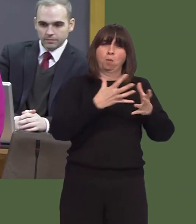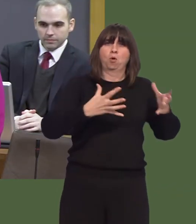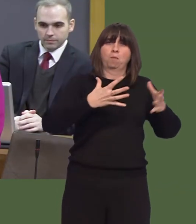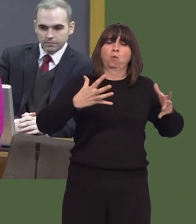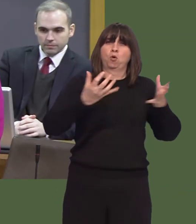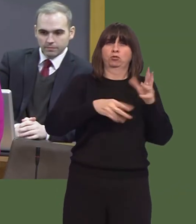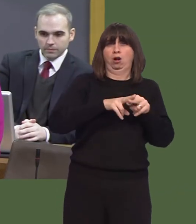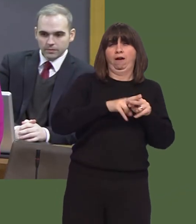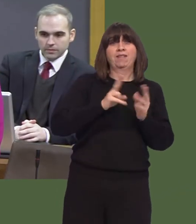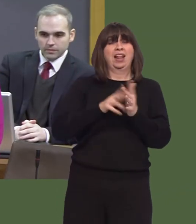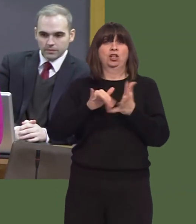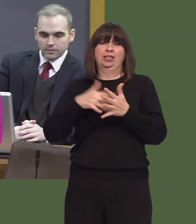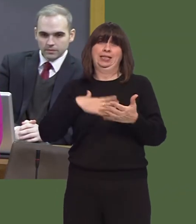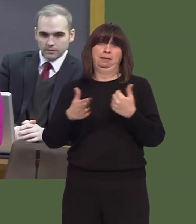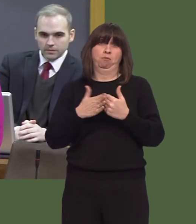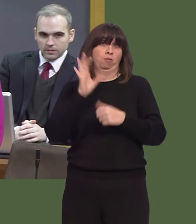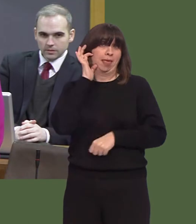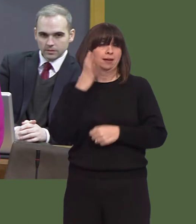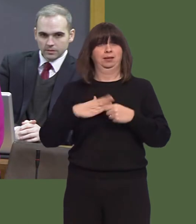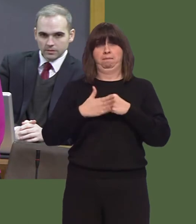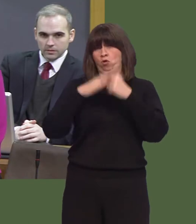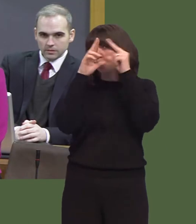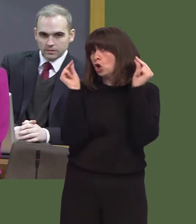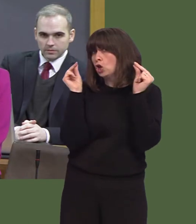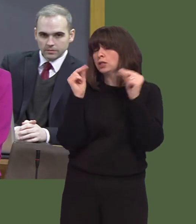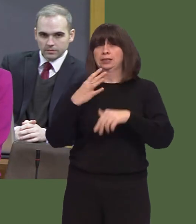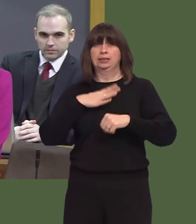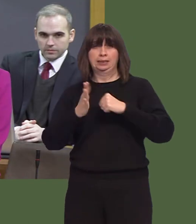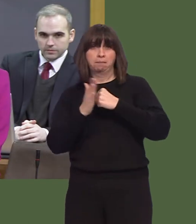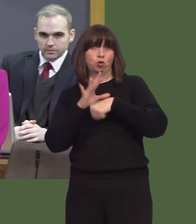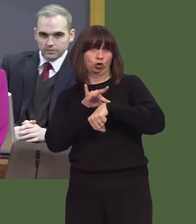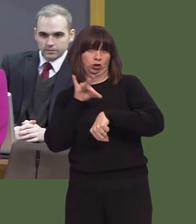The Welsh NHS needs more beds, it needs more nurses and it needs more doctors.